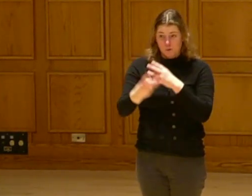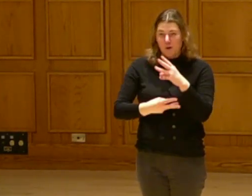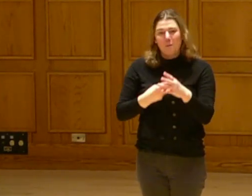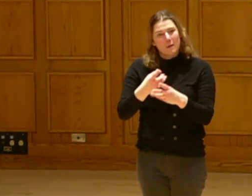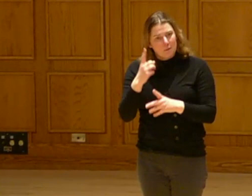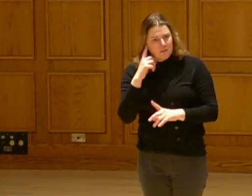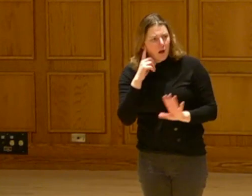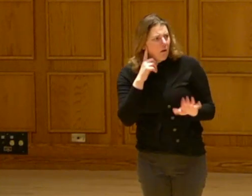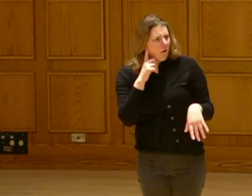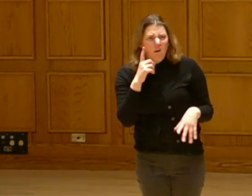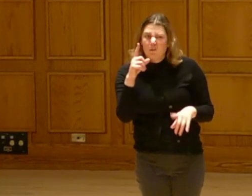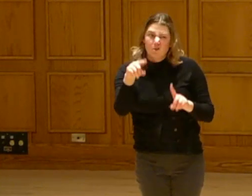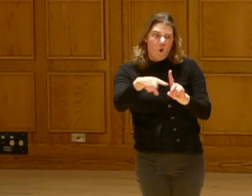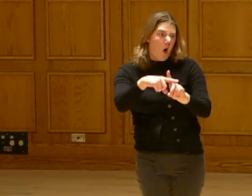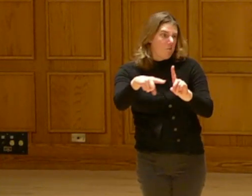I know that might sound maybe a little too optimistic.